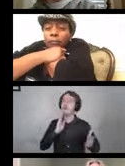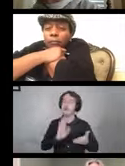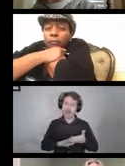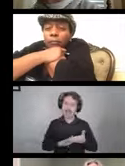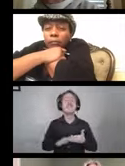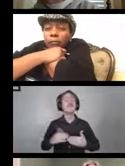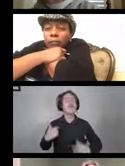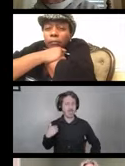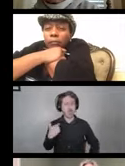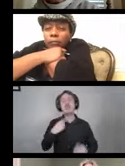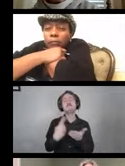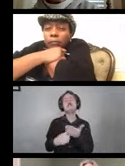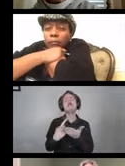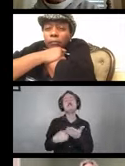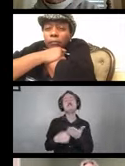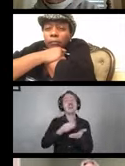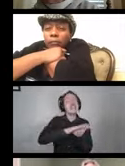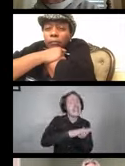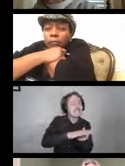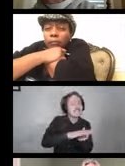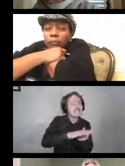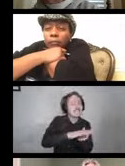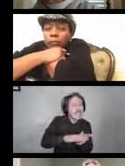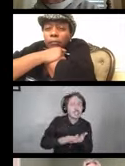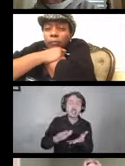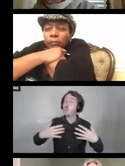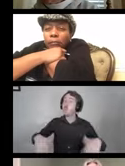and disinfection is so important.